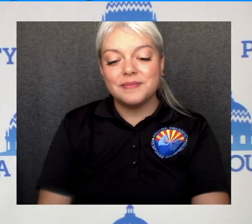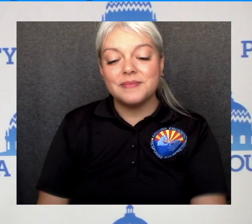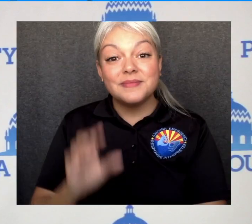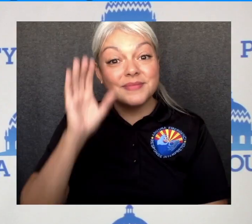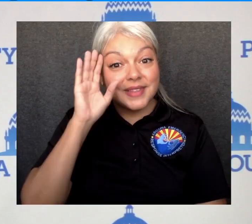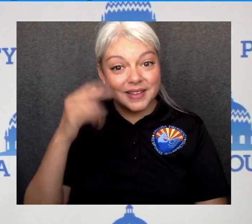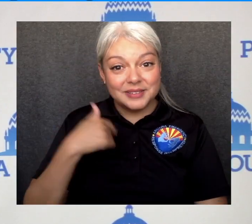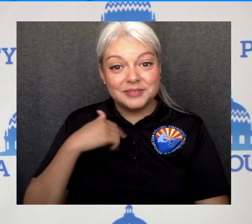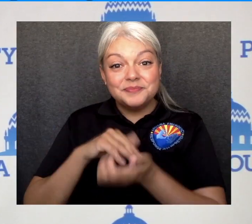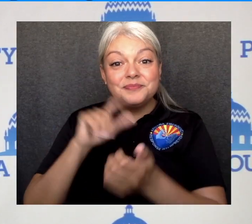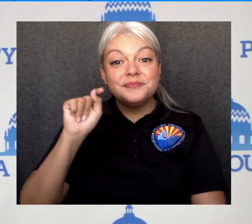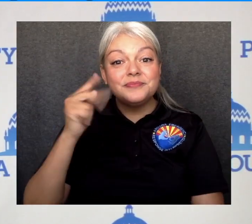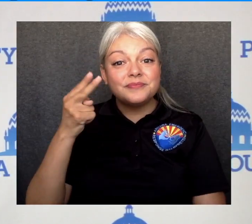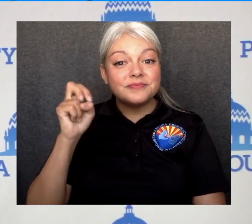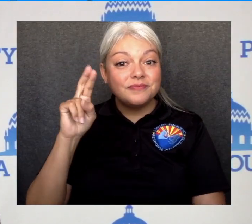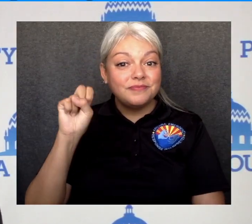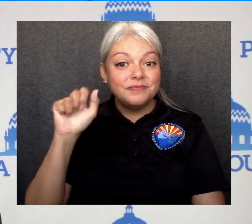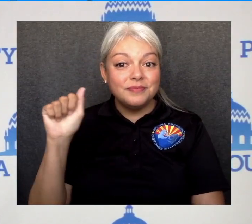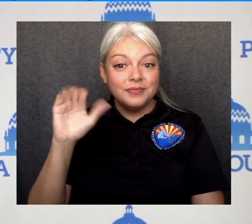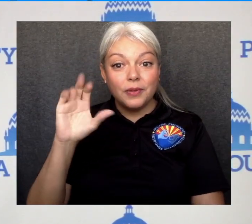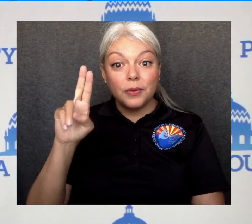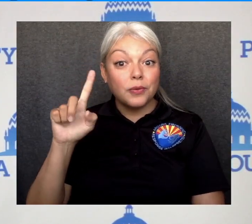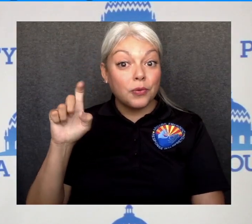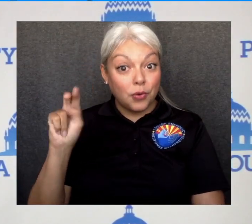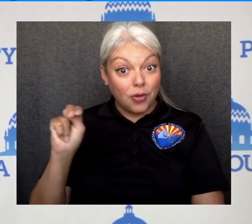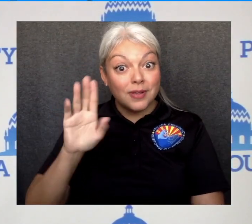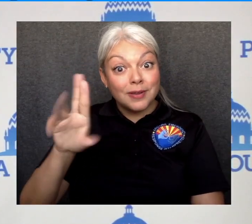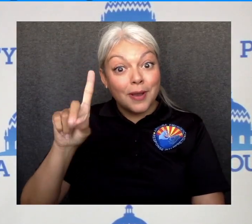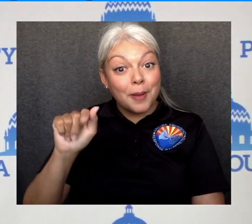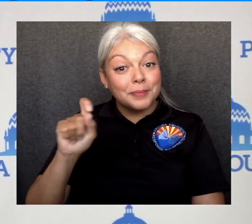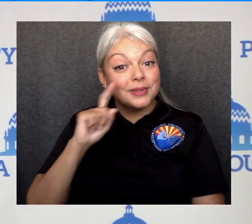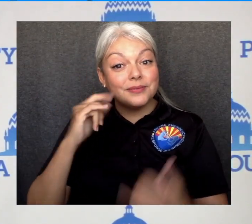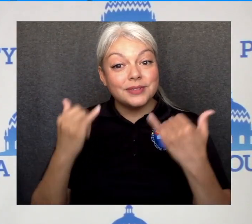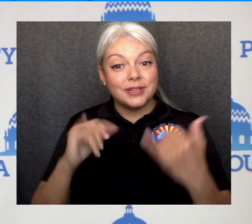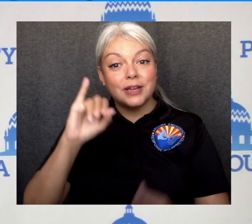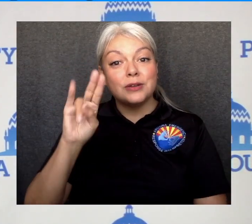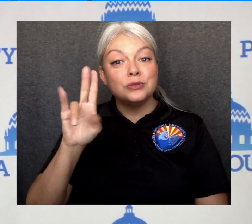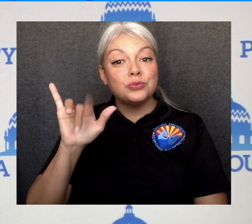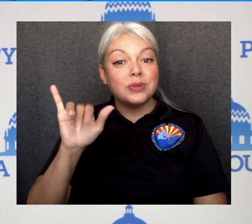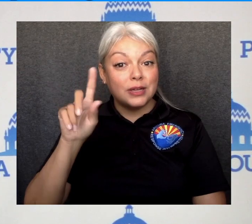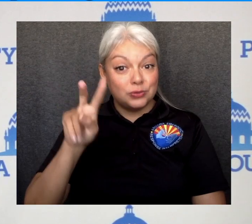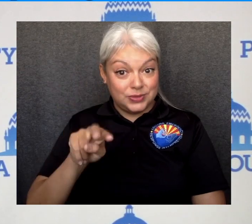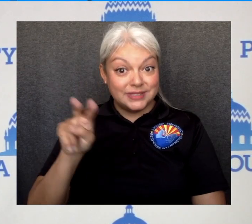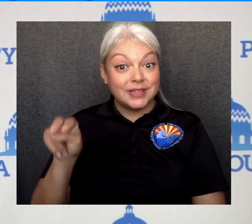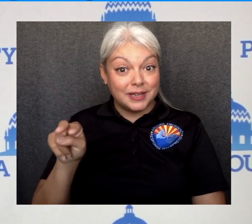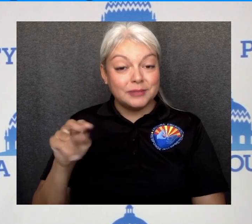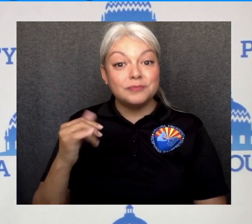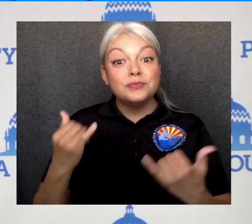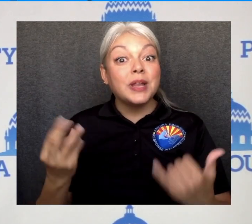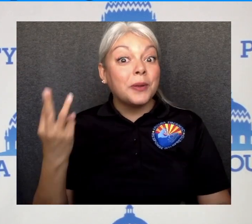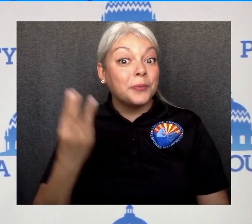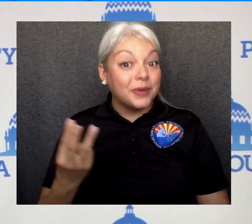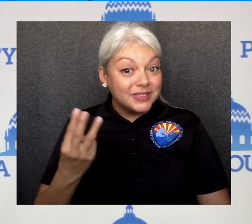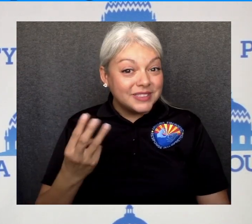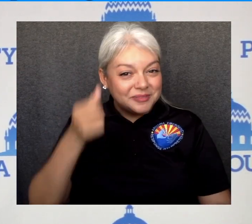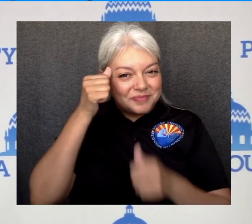Hi. It’s Dr. Theresa Cullen bringing you your Pima County health update for July 22. Today is Wednesday, remember Wednesday is Data Day.